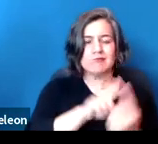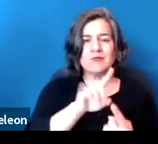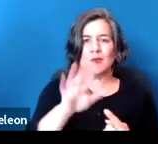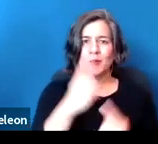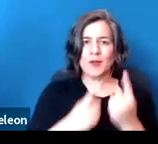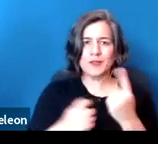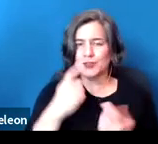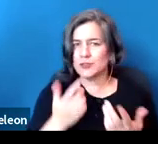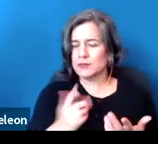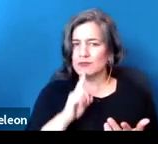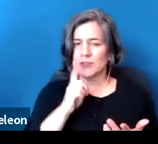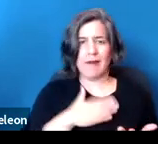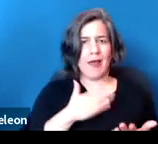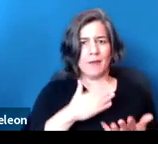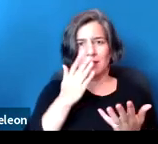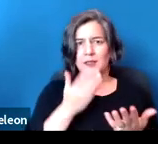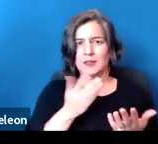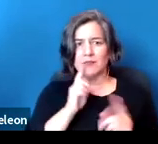and I want to, again, thank you for joining us.